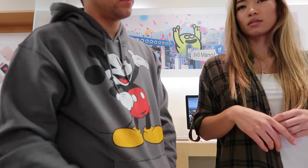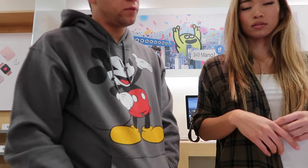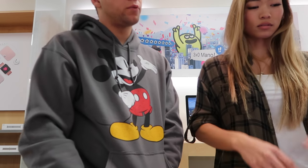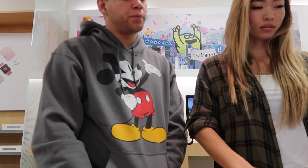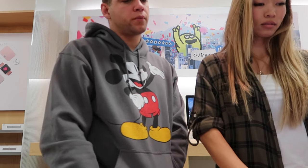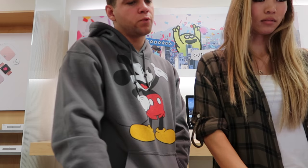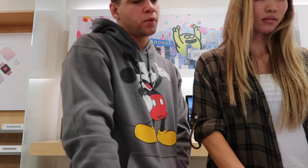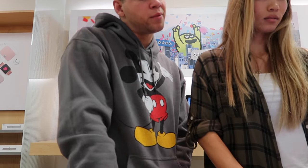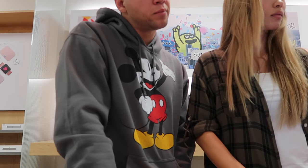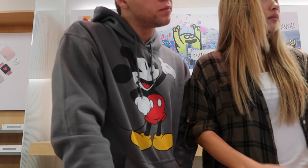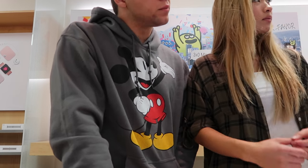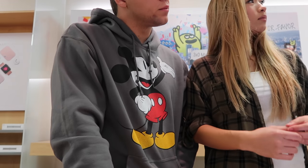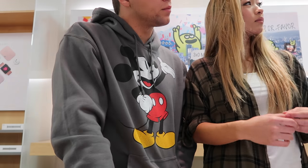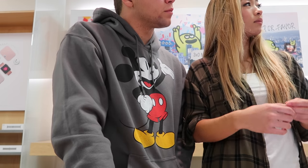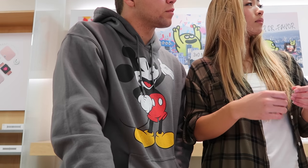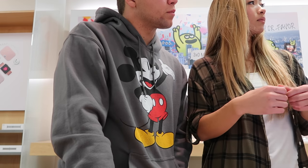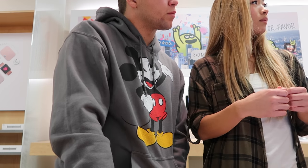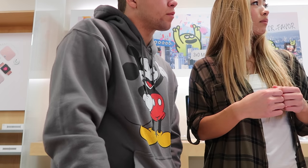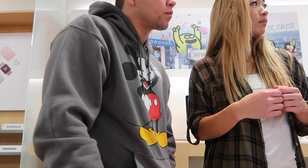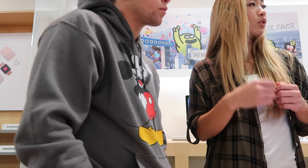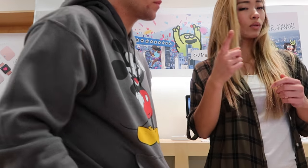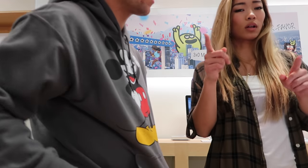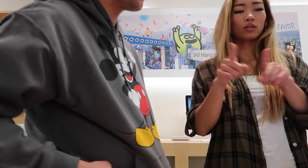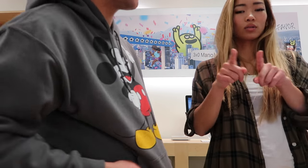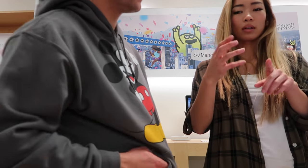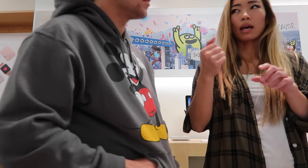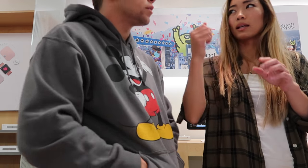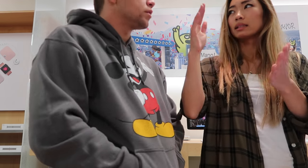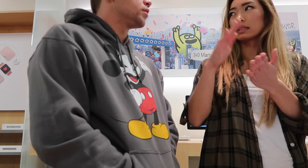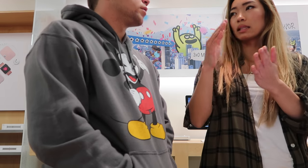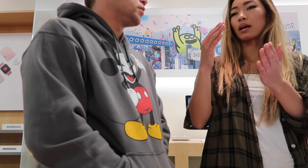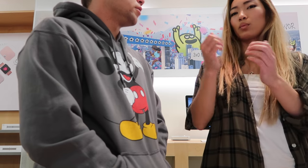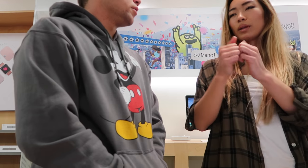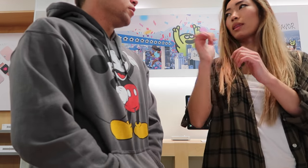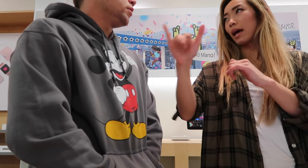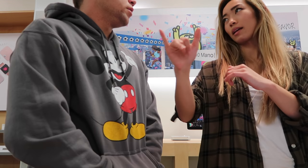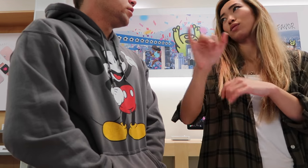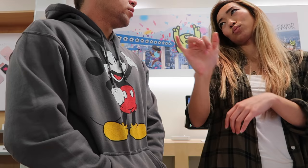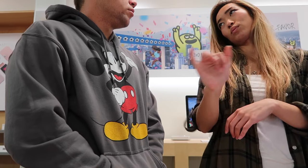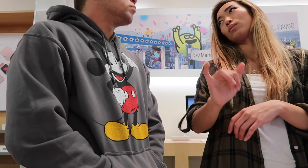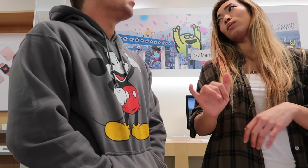great Genius:You also get a student discount with that as well You get a student discount with that too